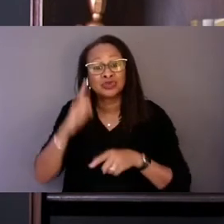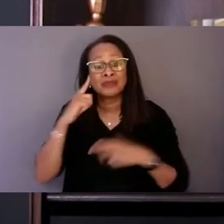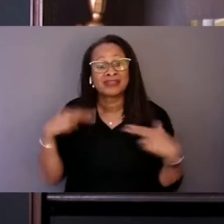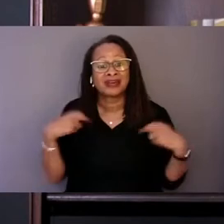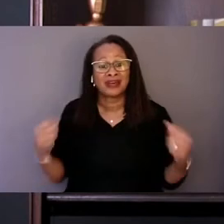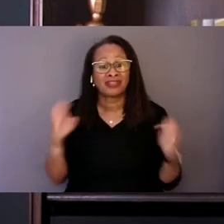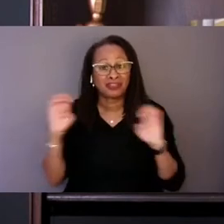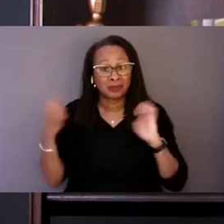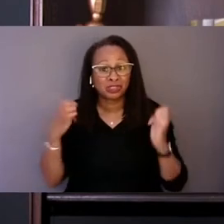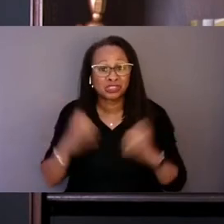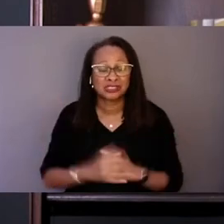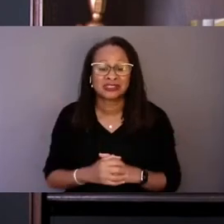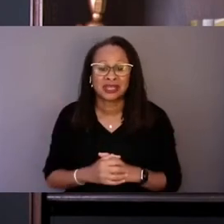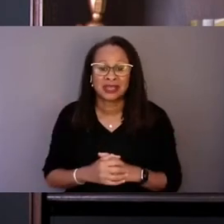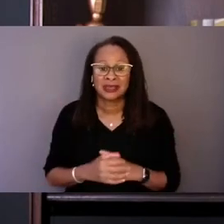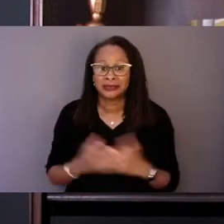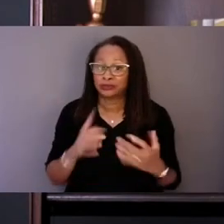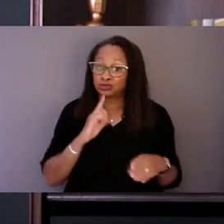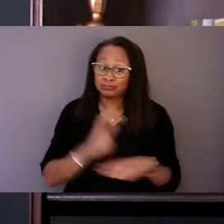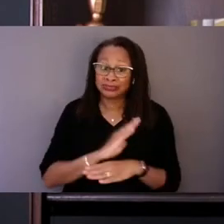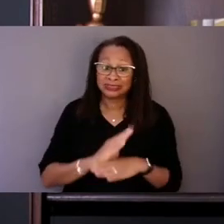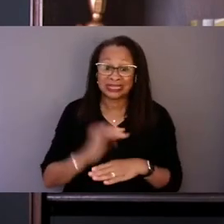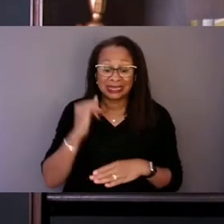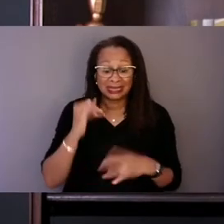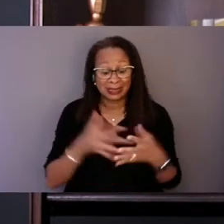The fact is that Americans with untreated mental illness